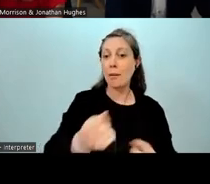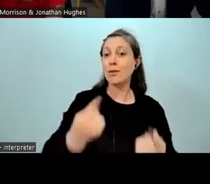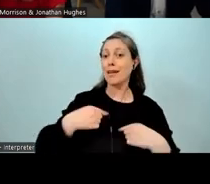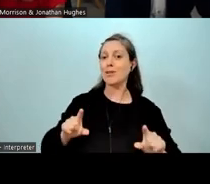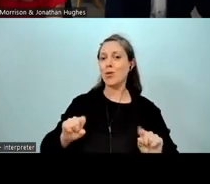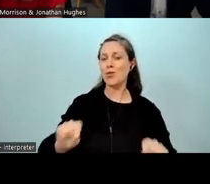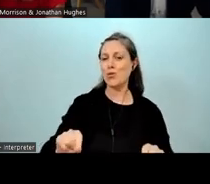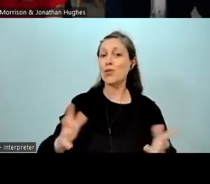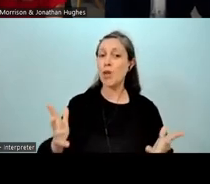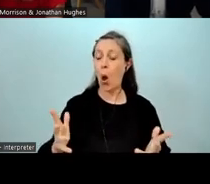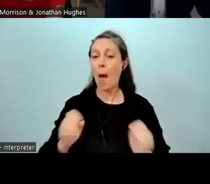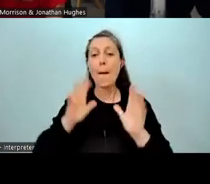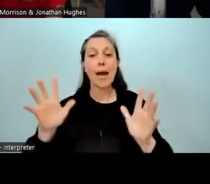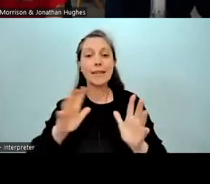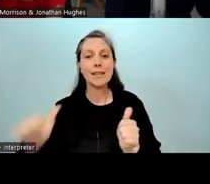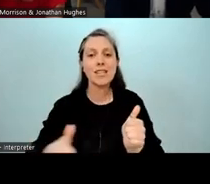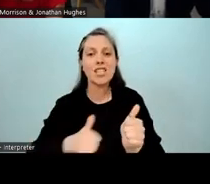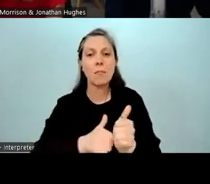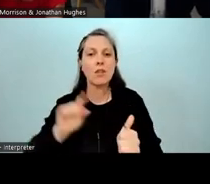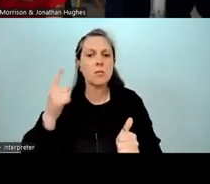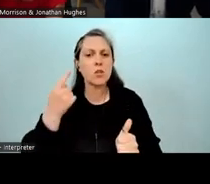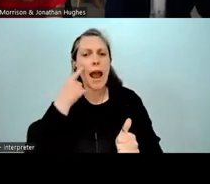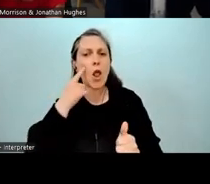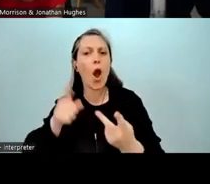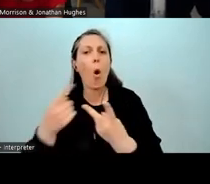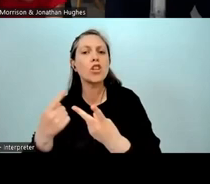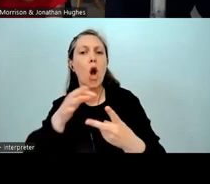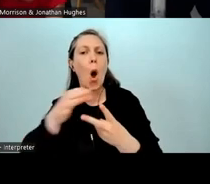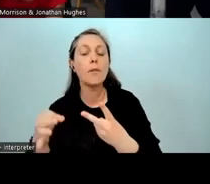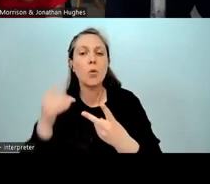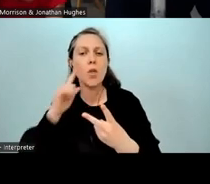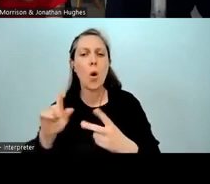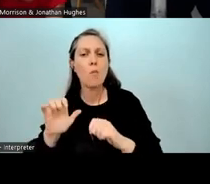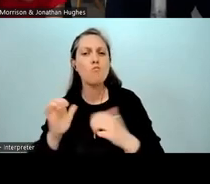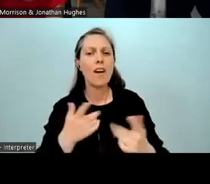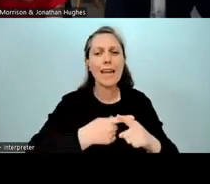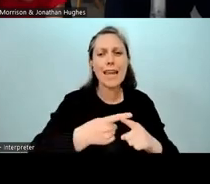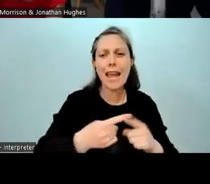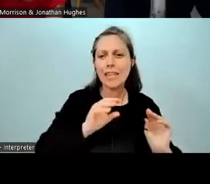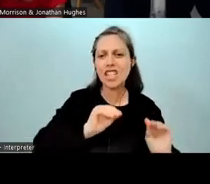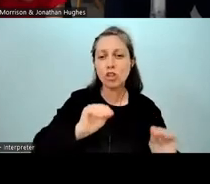that looked through some alternatives, but really it was around, "How can we provide English medium or English education?"